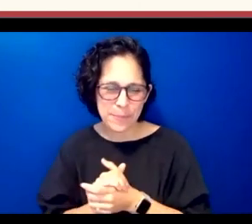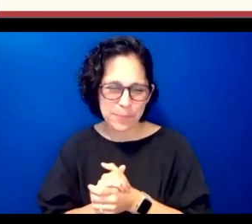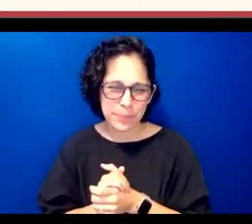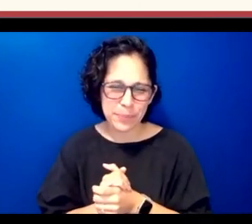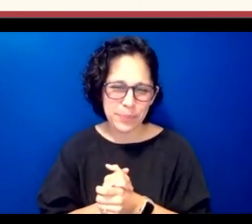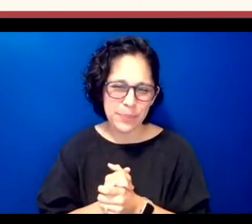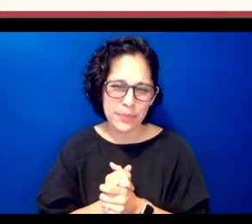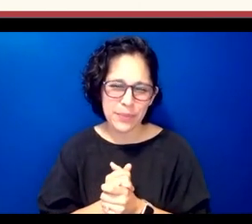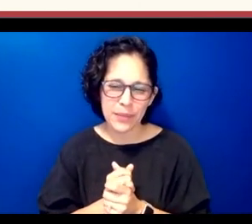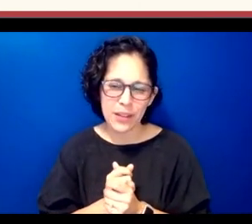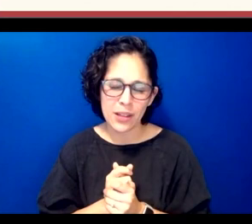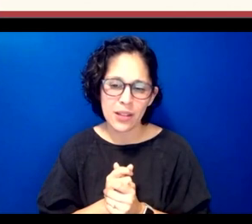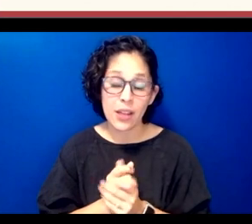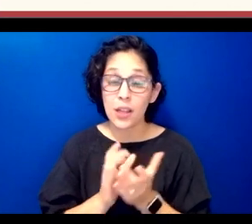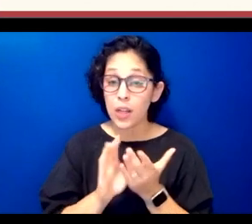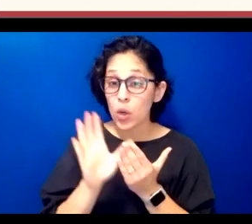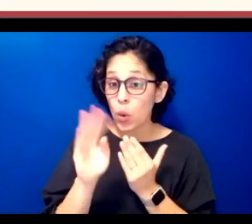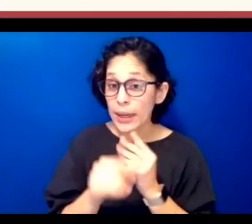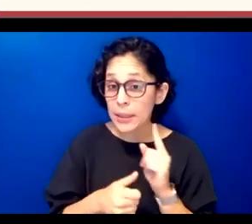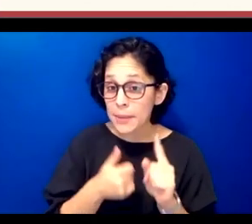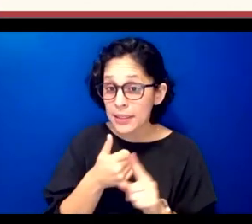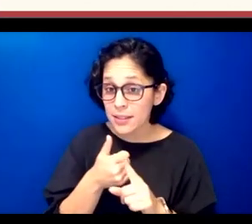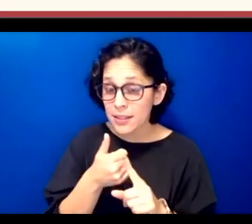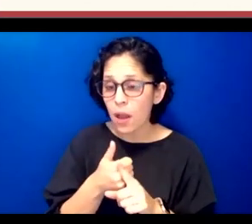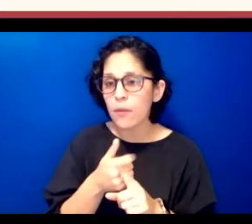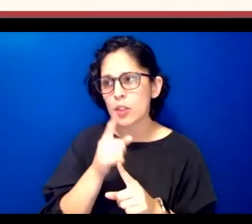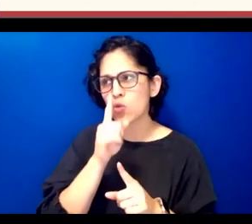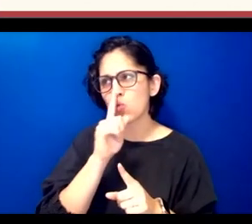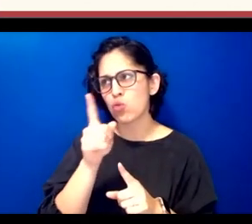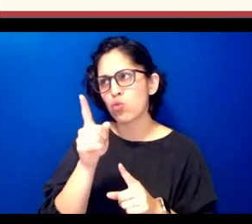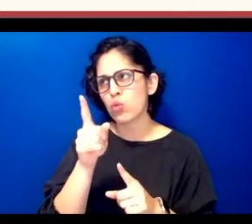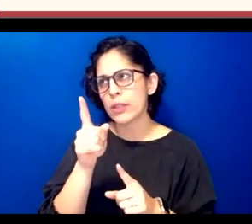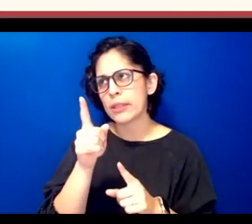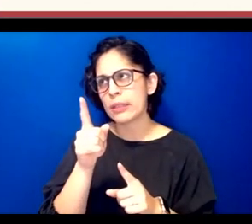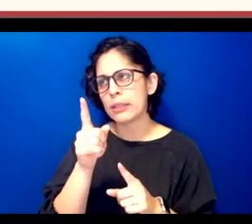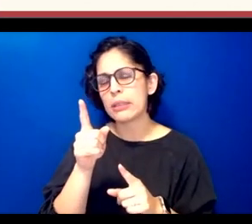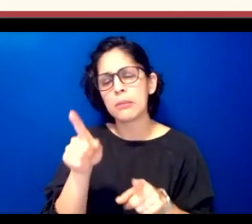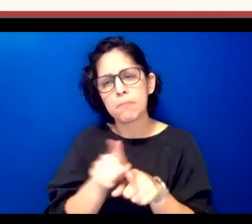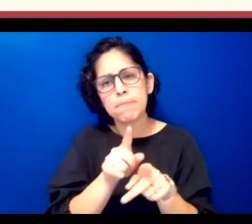the the curriculum itself the program itself is also being used for online community classes